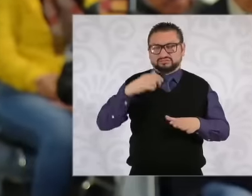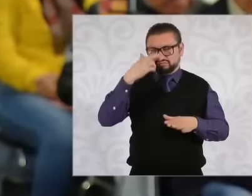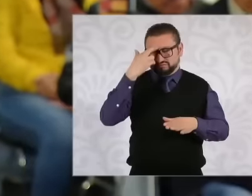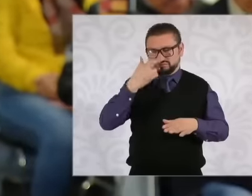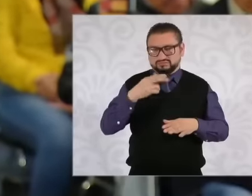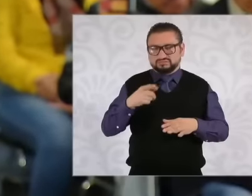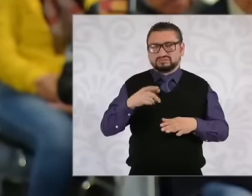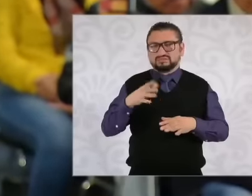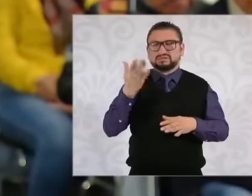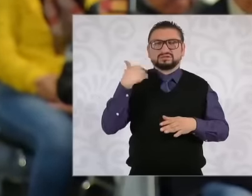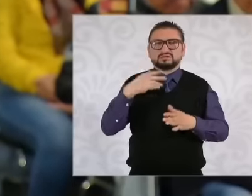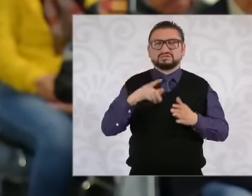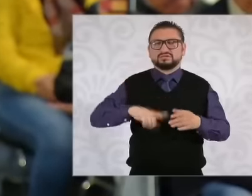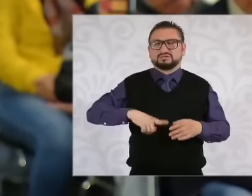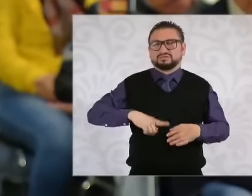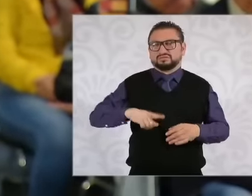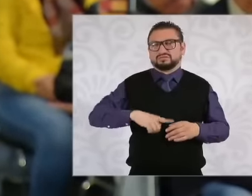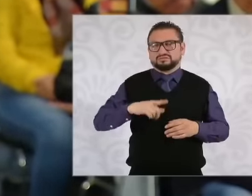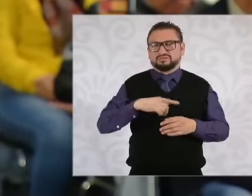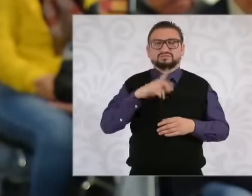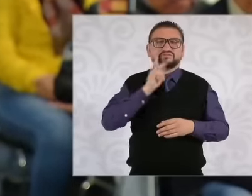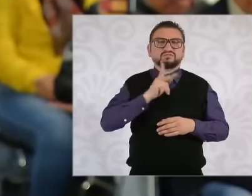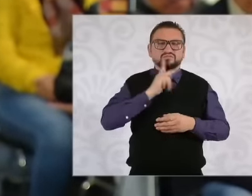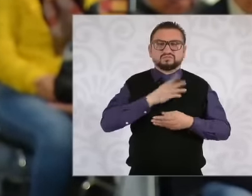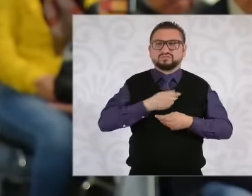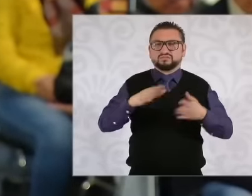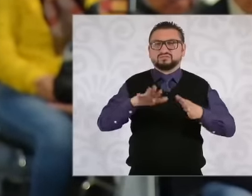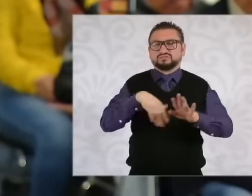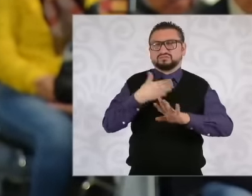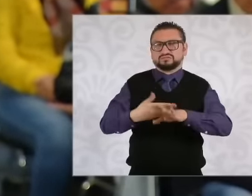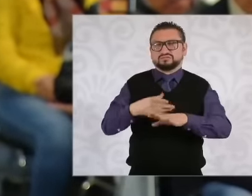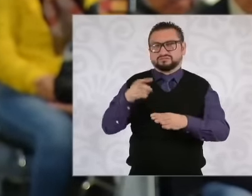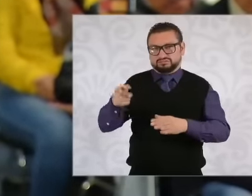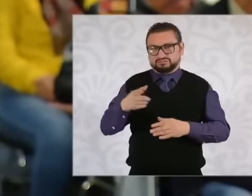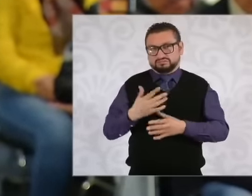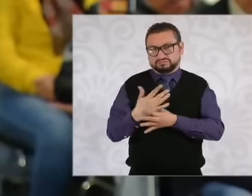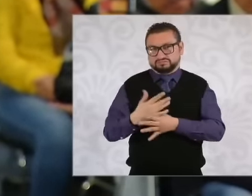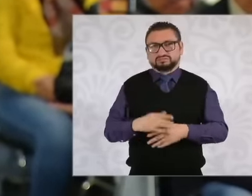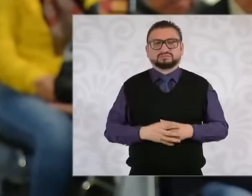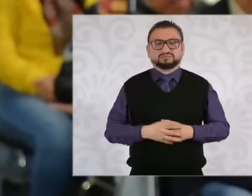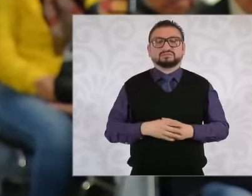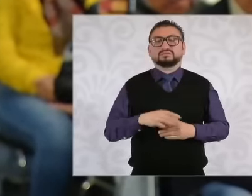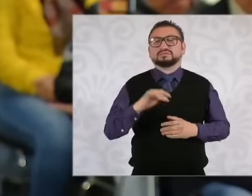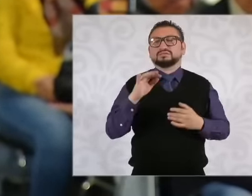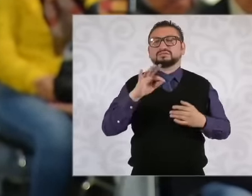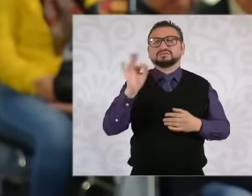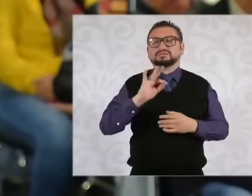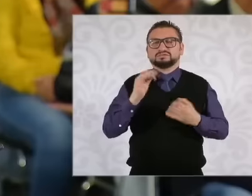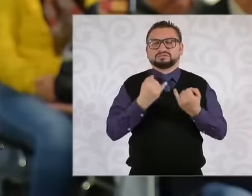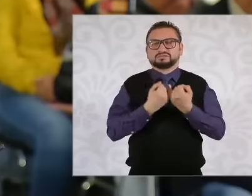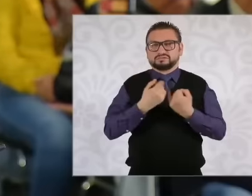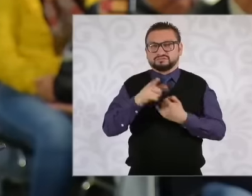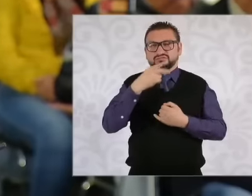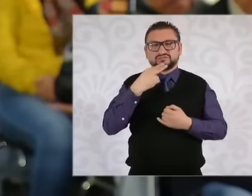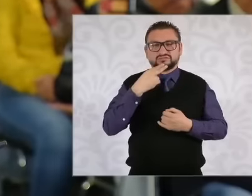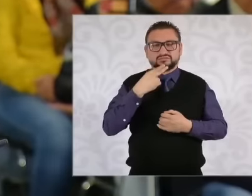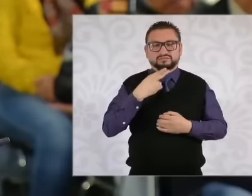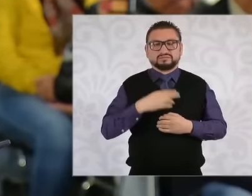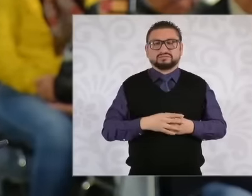false evidence against him eh that I know that in addition, the testimony